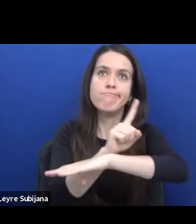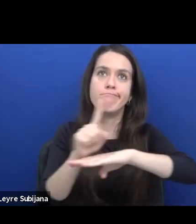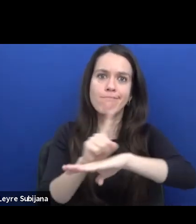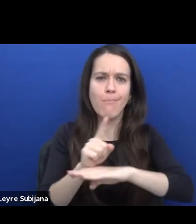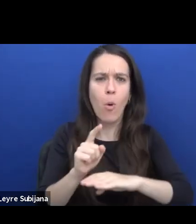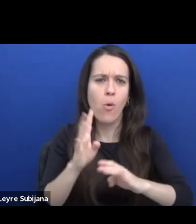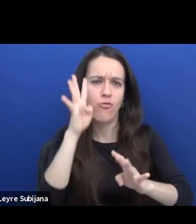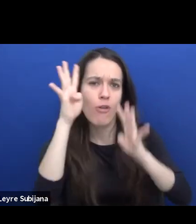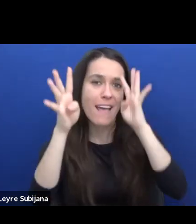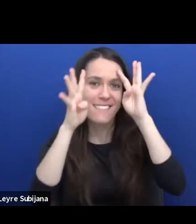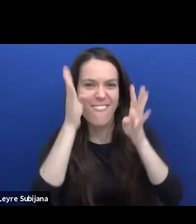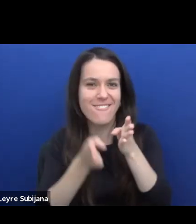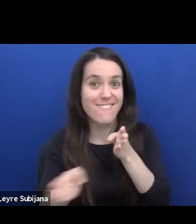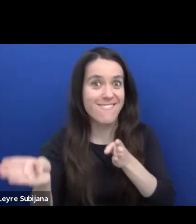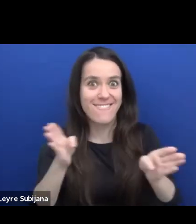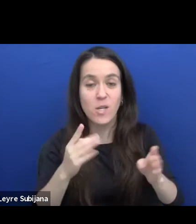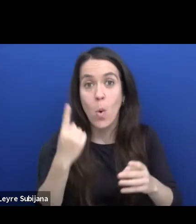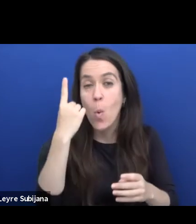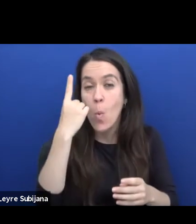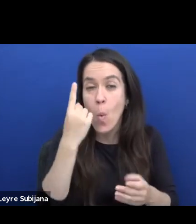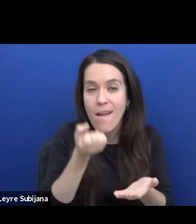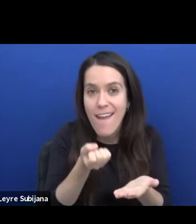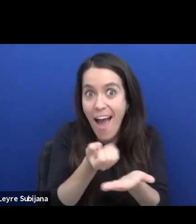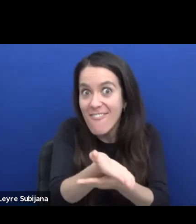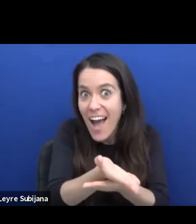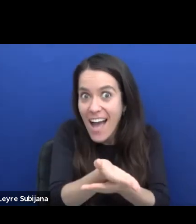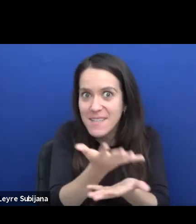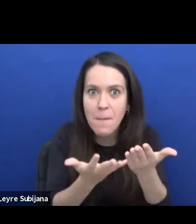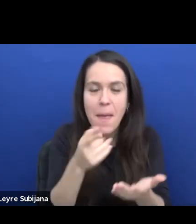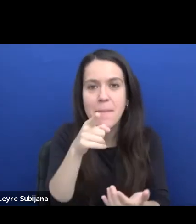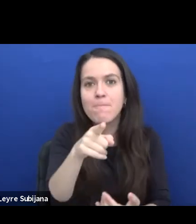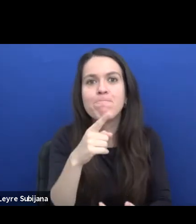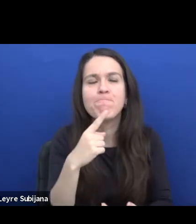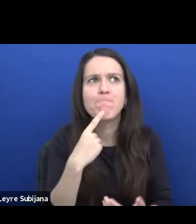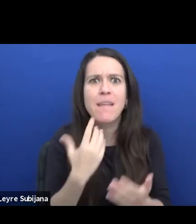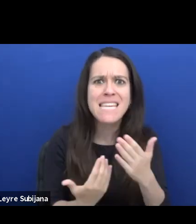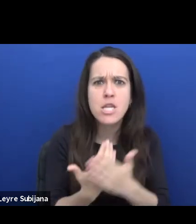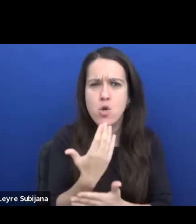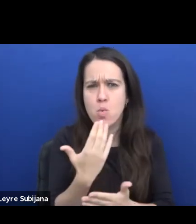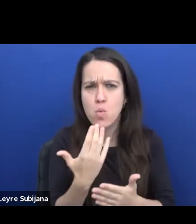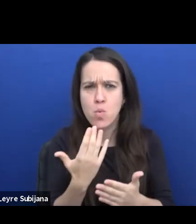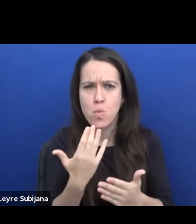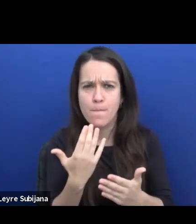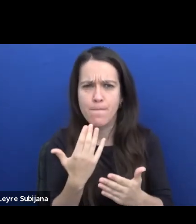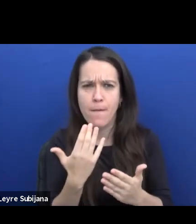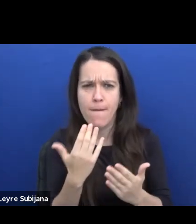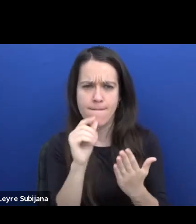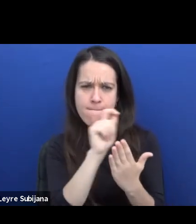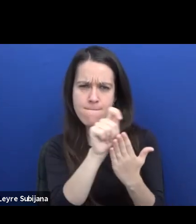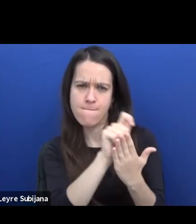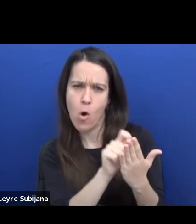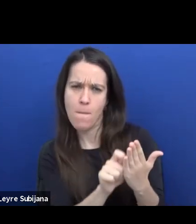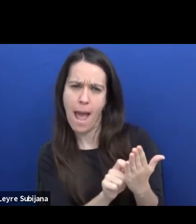So, my first advice is if you make a new format, I would do that a lot